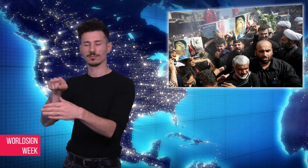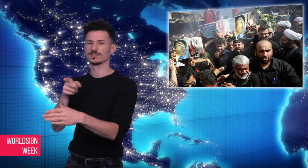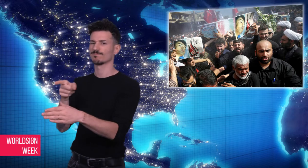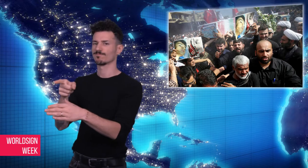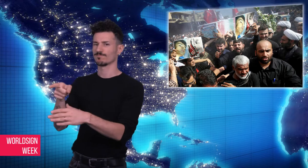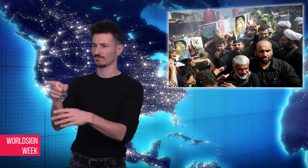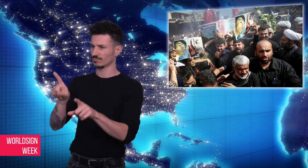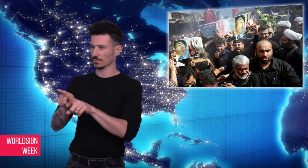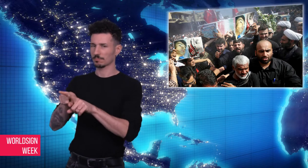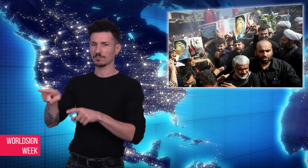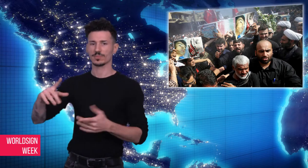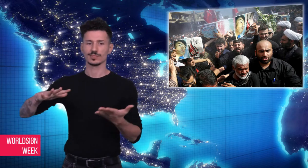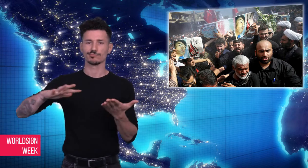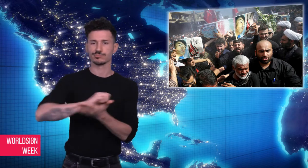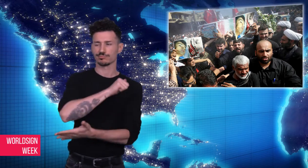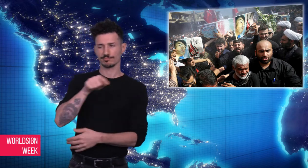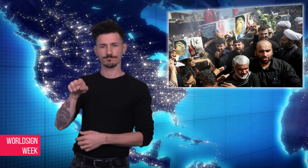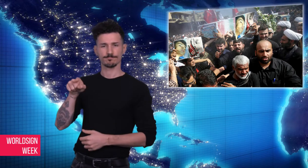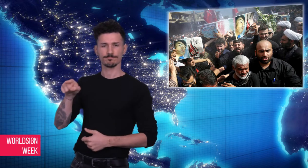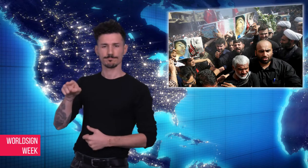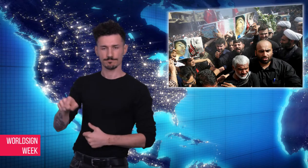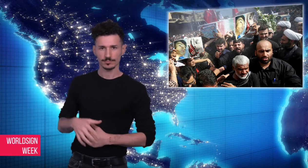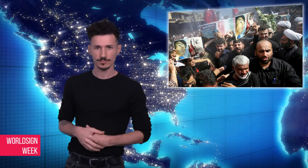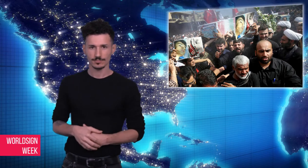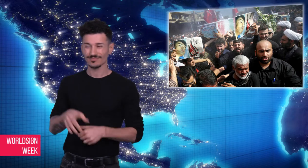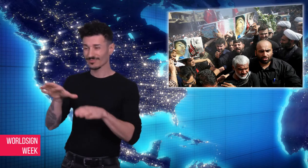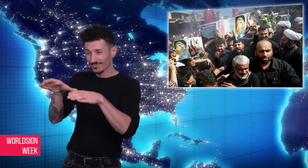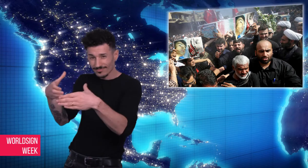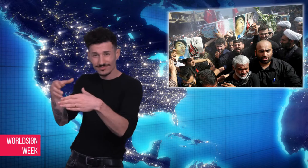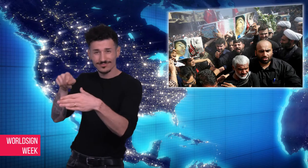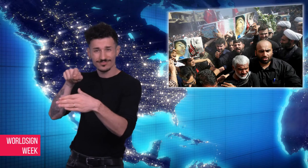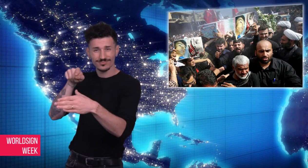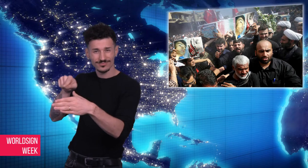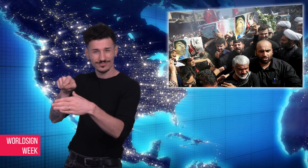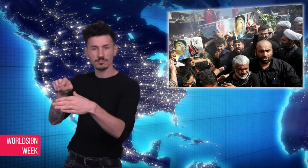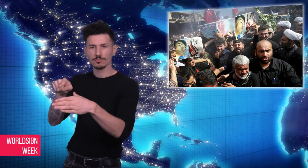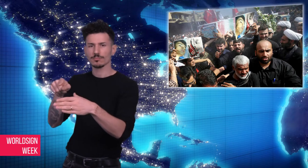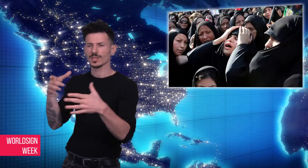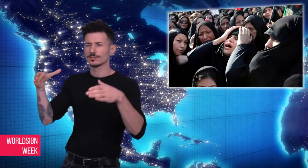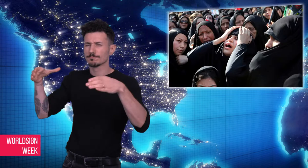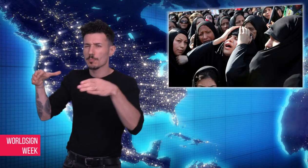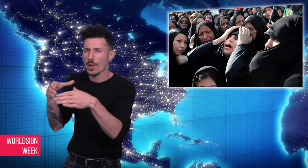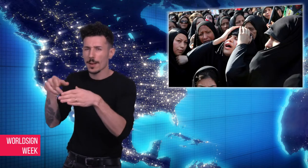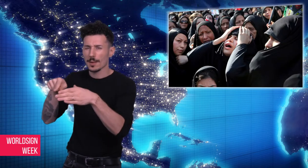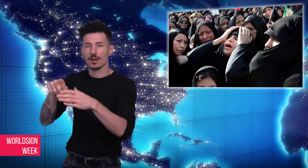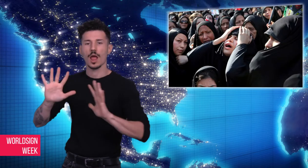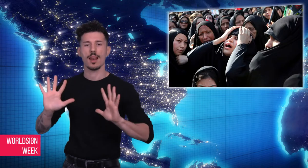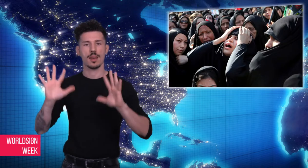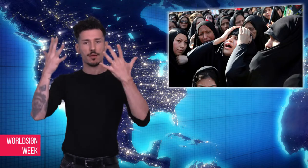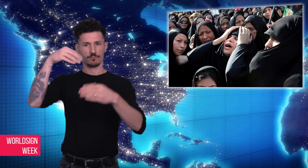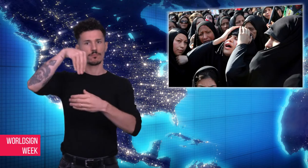Ahvaziya, for the attack. Ahvaz Arabs are a minority in Iran